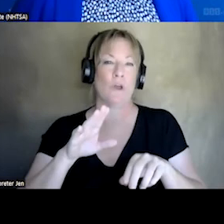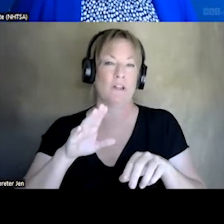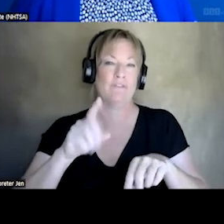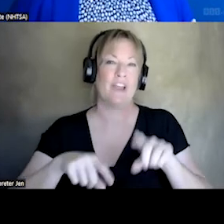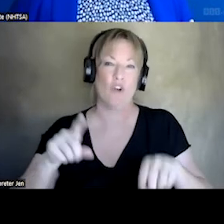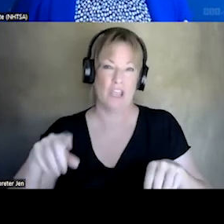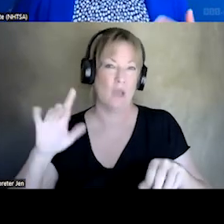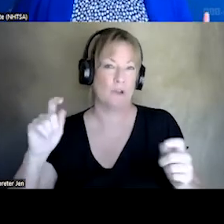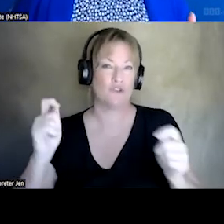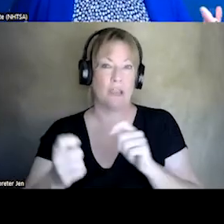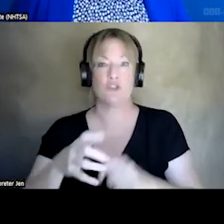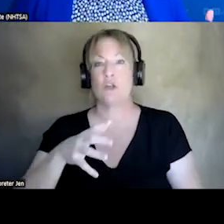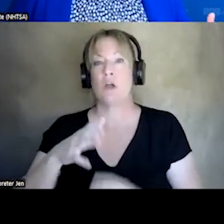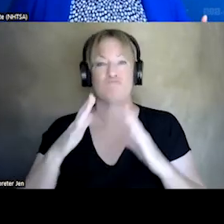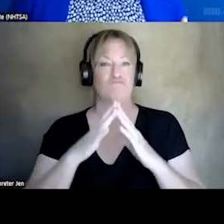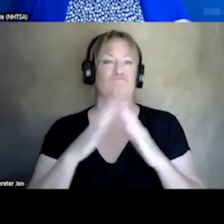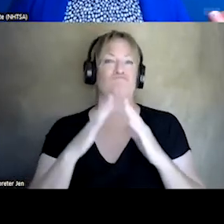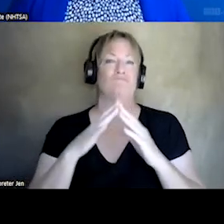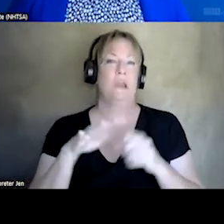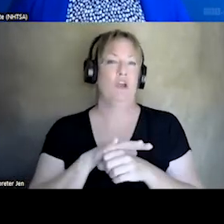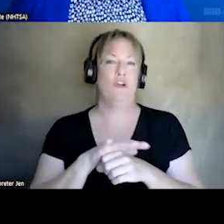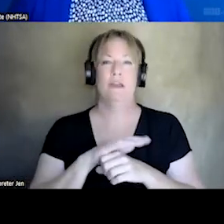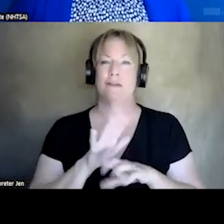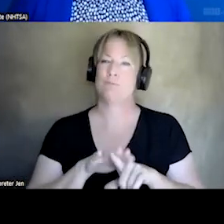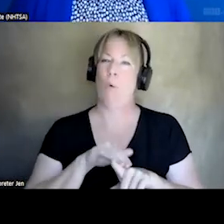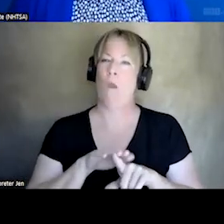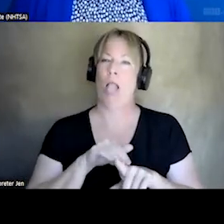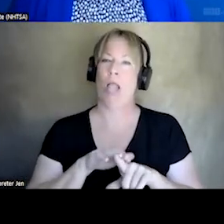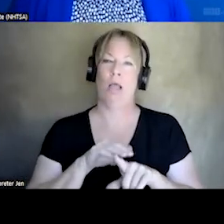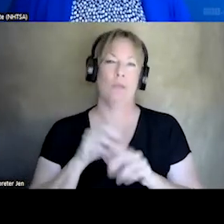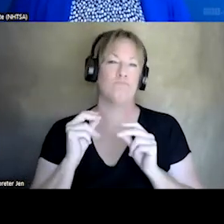THOSE OF US IN URBAN, SUBURBAN AREA ARE SPOILED OFTENTIMES BY QUICK RESPONSE TIMES.